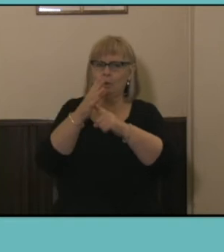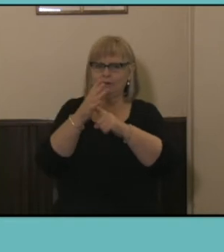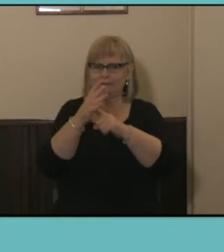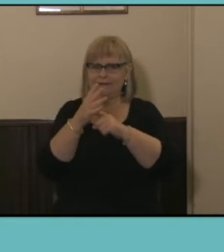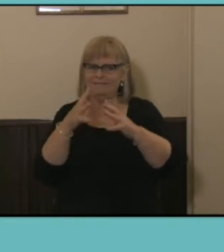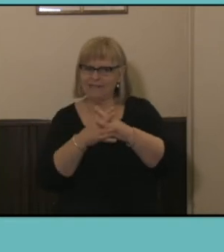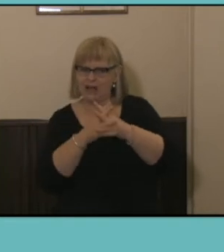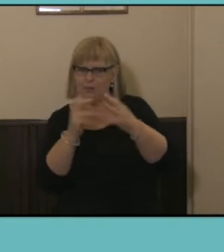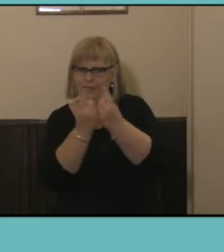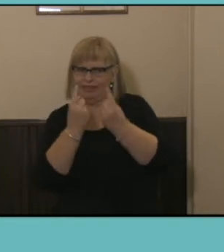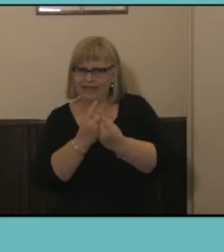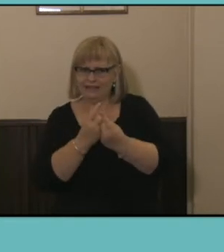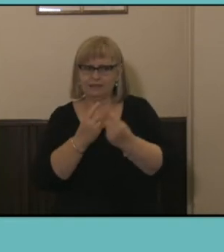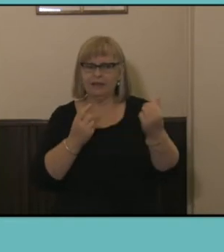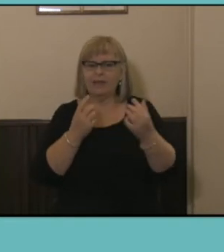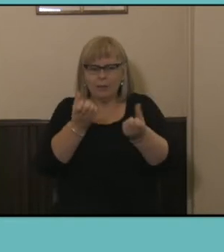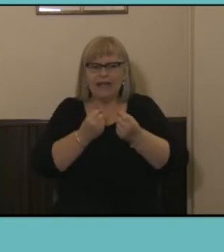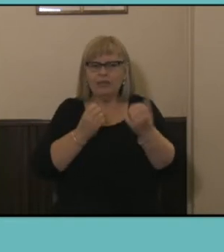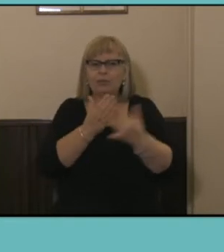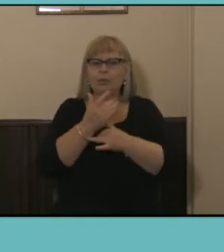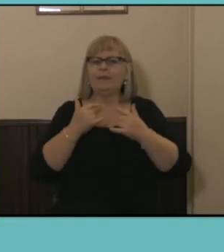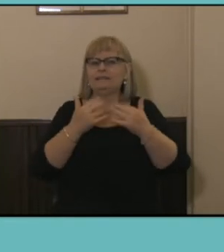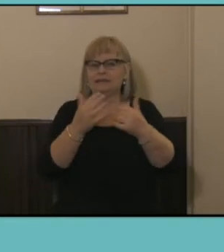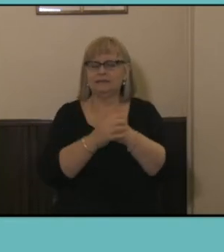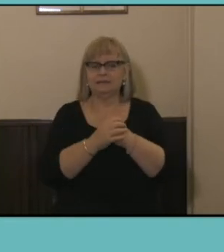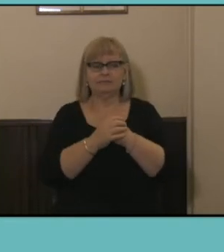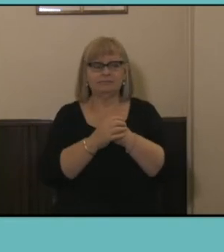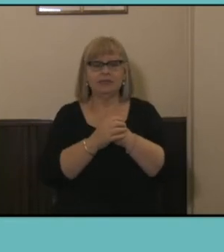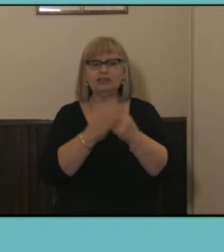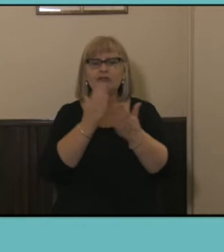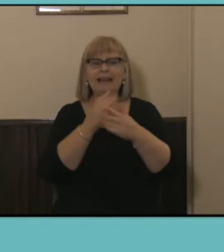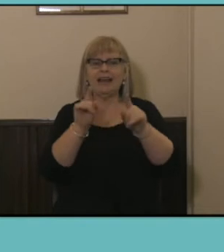get from running a Census in comparing snapshots of the population that we have